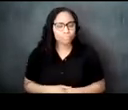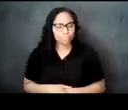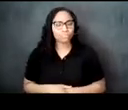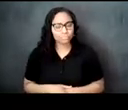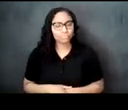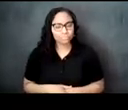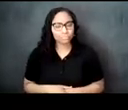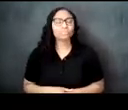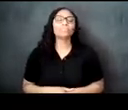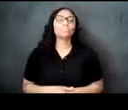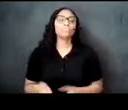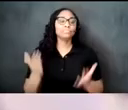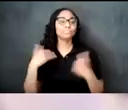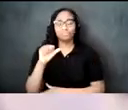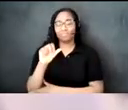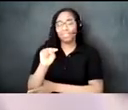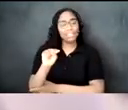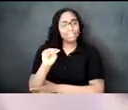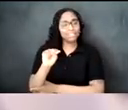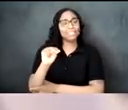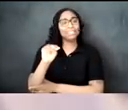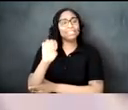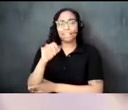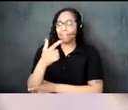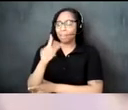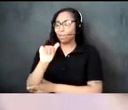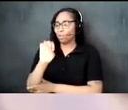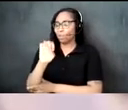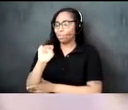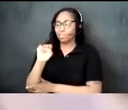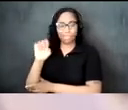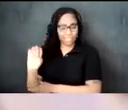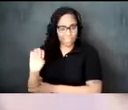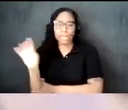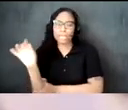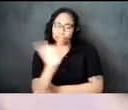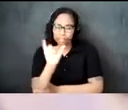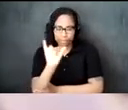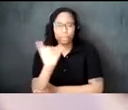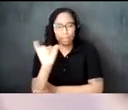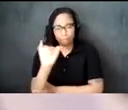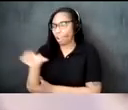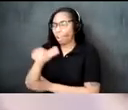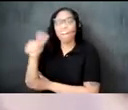the senegalese tea drinking custom is similar to those of other countries in the west african